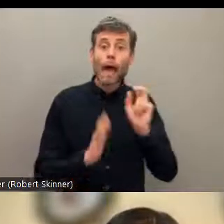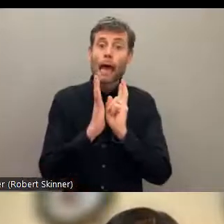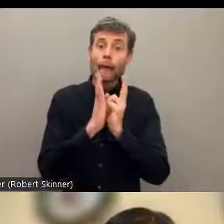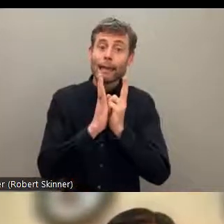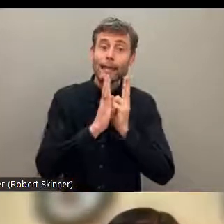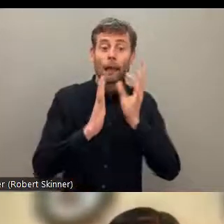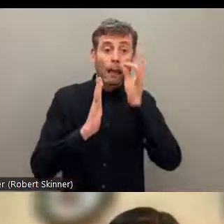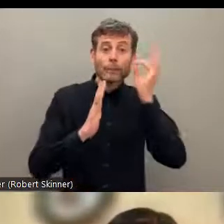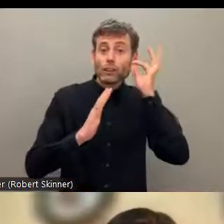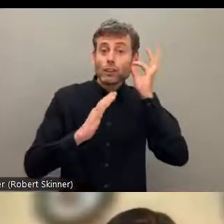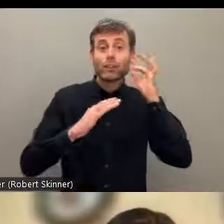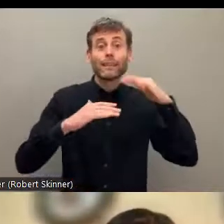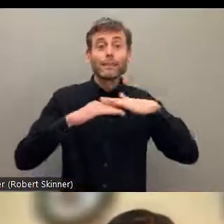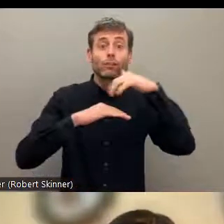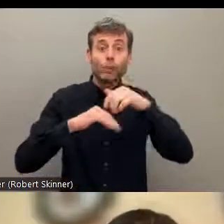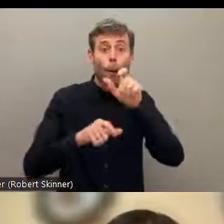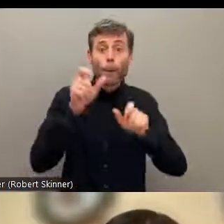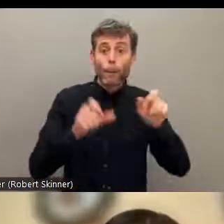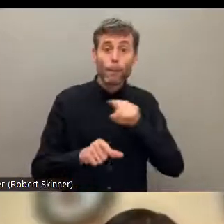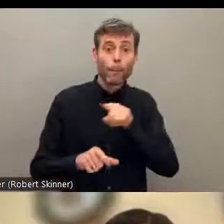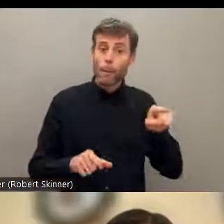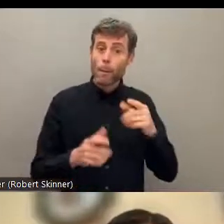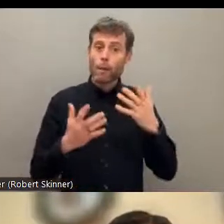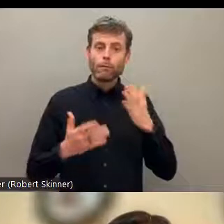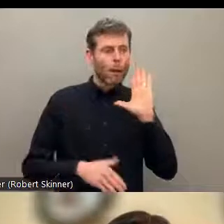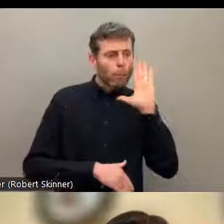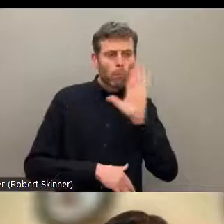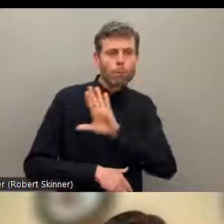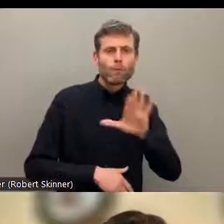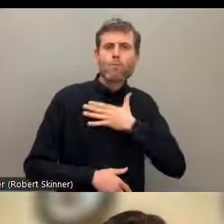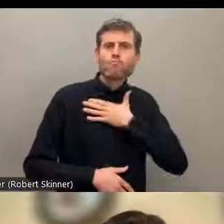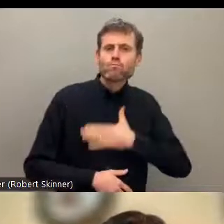disabilities have been violated and that is where we see there is lack